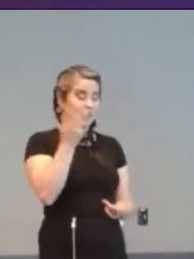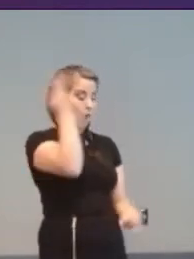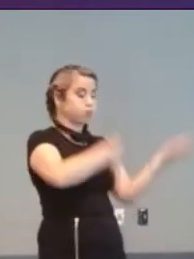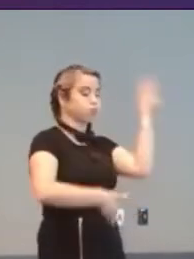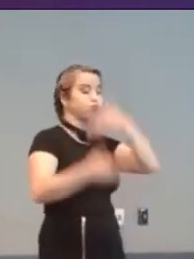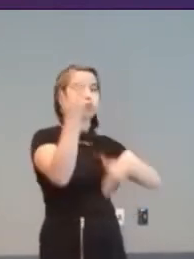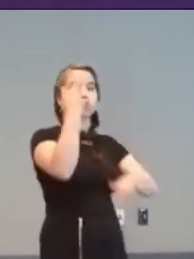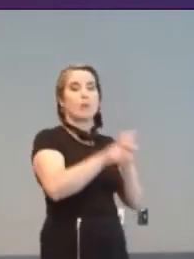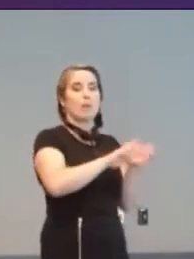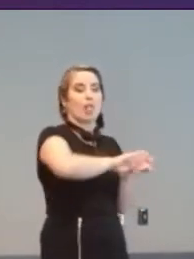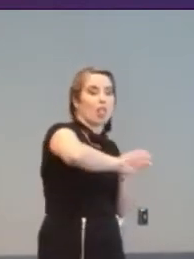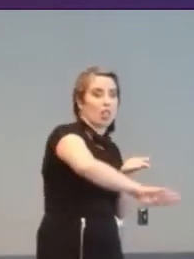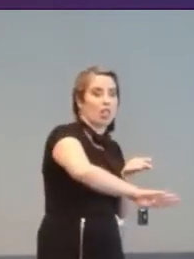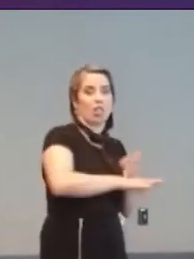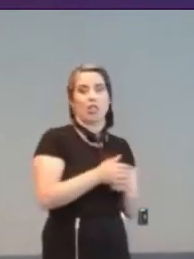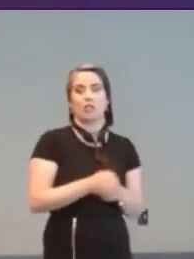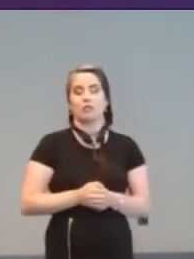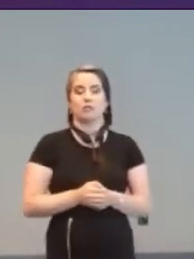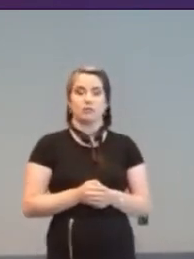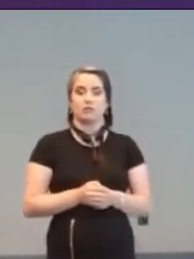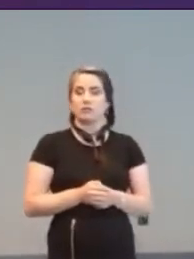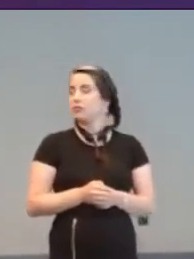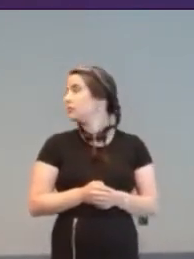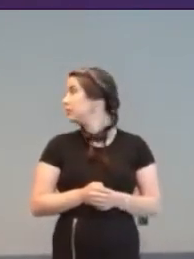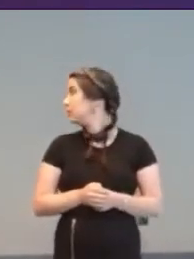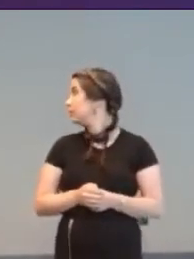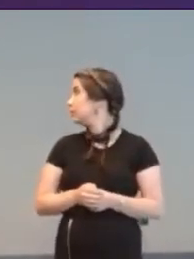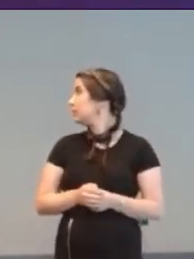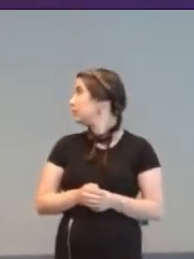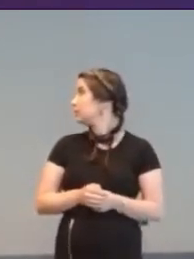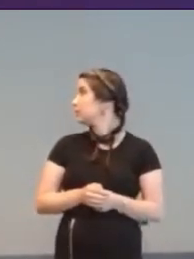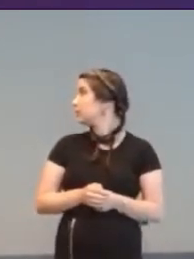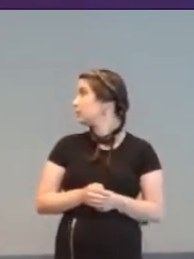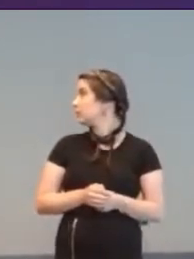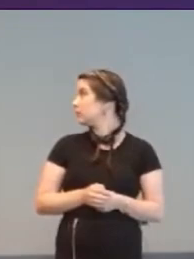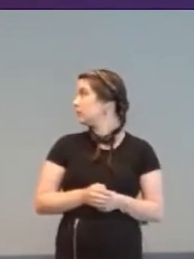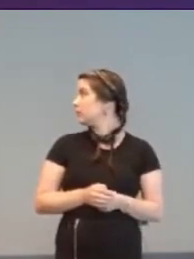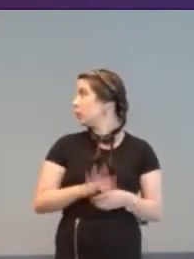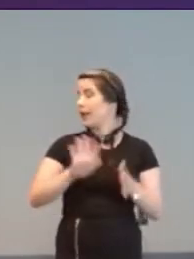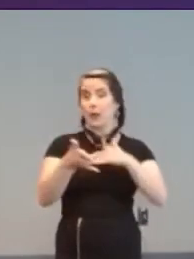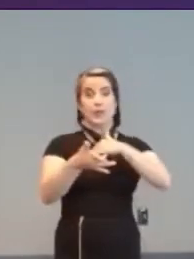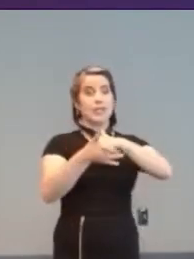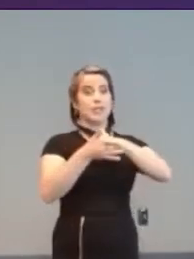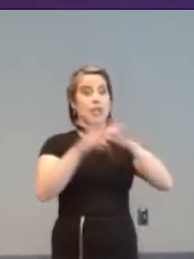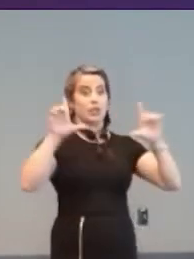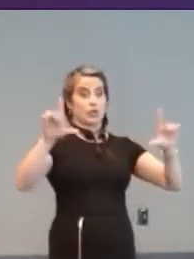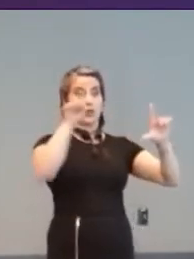"The virtue of touchscreen is its immediacy. it's a very motivating tool and people want to use it.